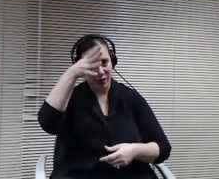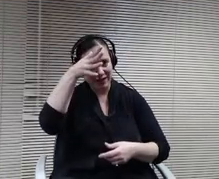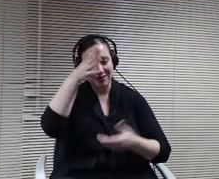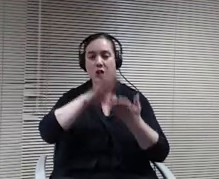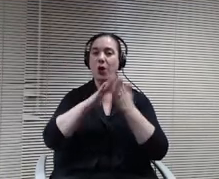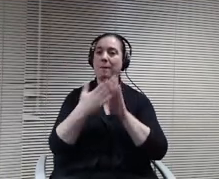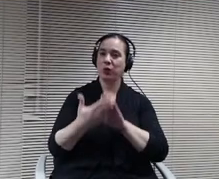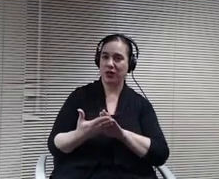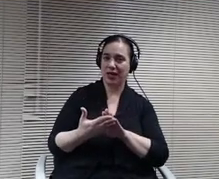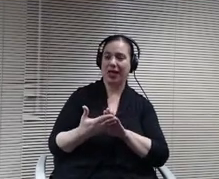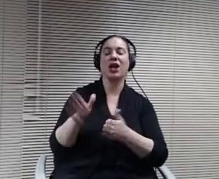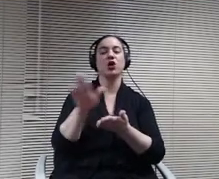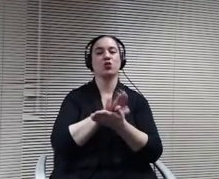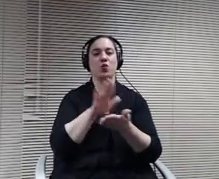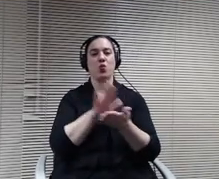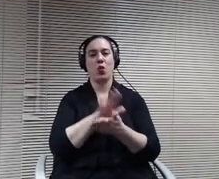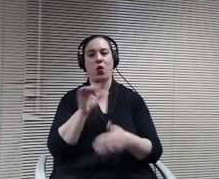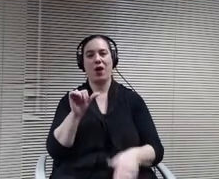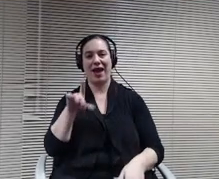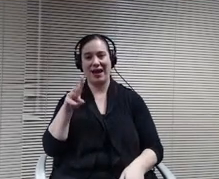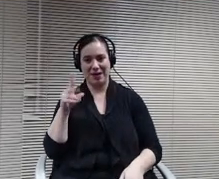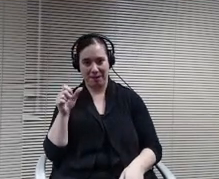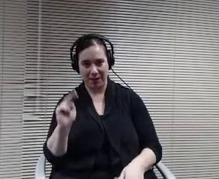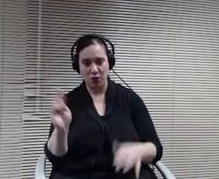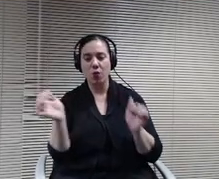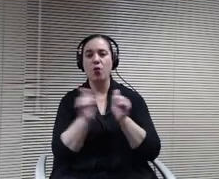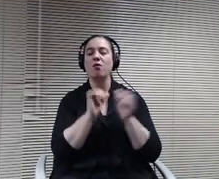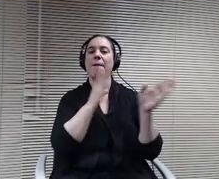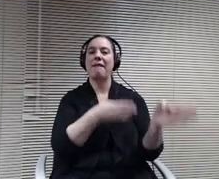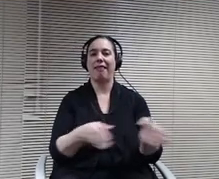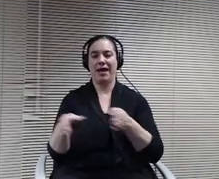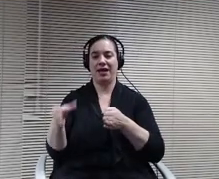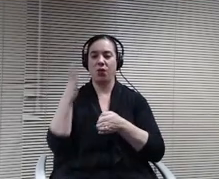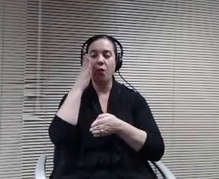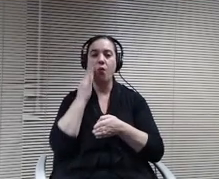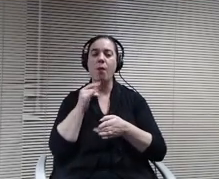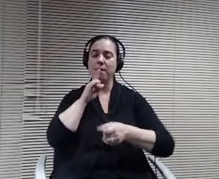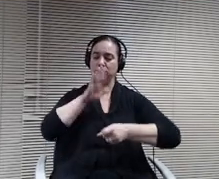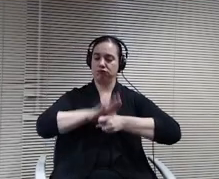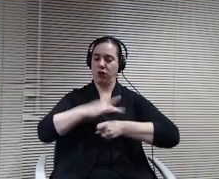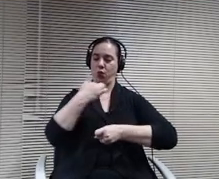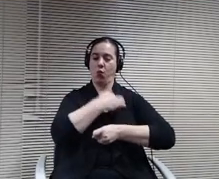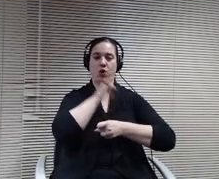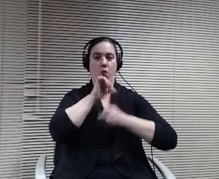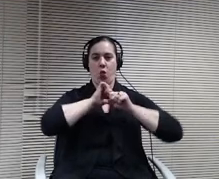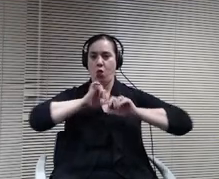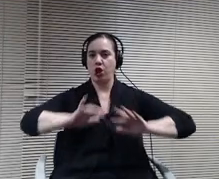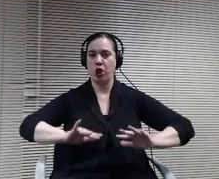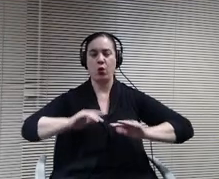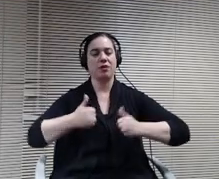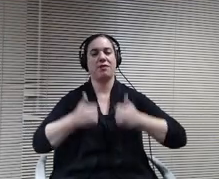to ensure that we don't lose the amazing things that are happening at the current transition plus program but